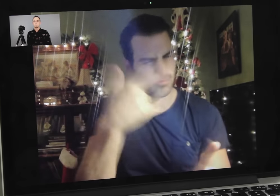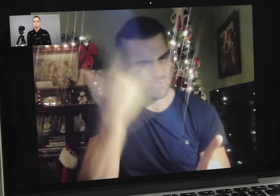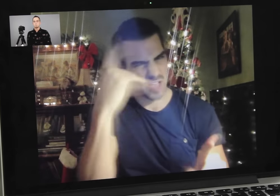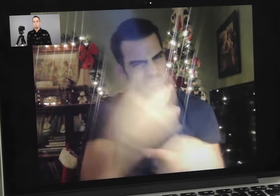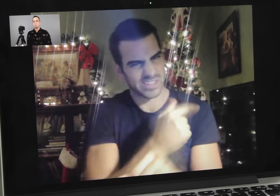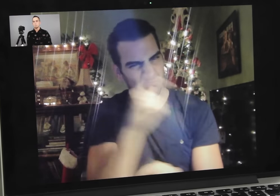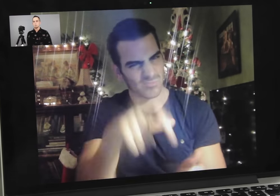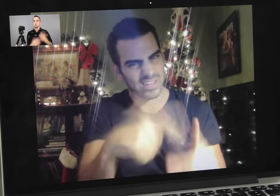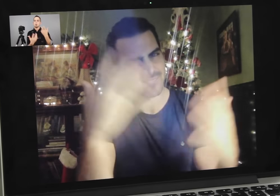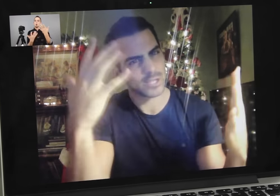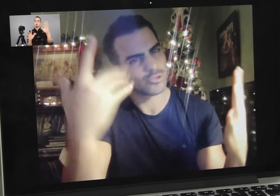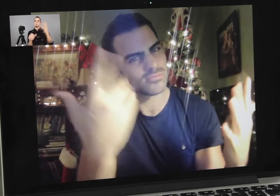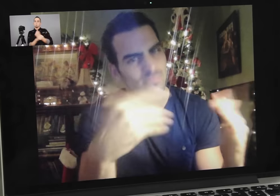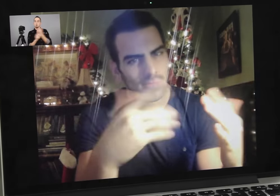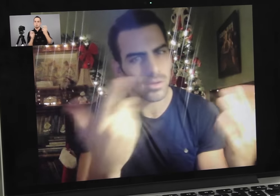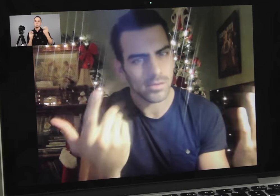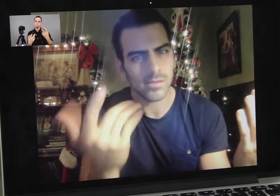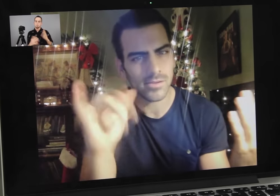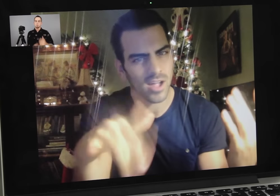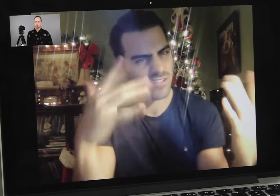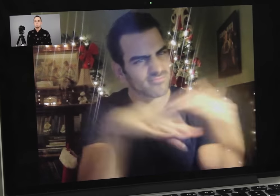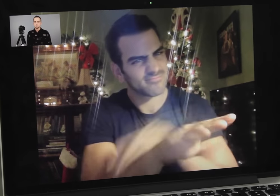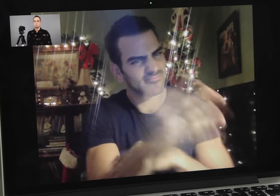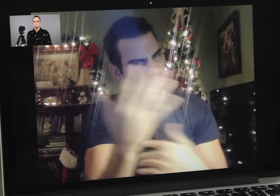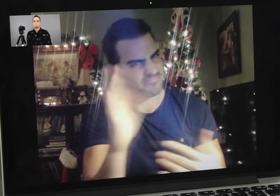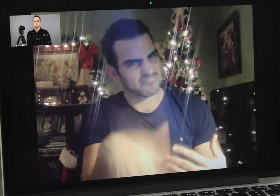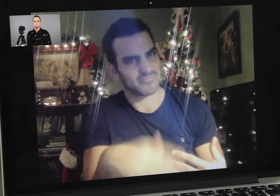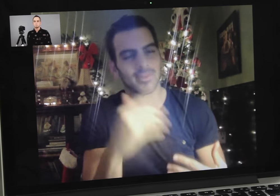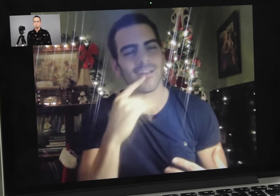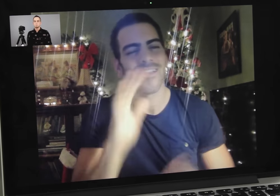"Why should the Deaf person also win? The person's already in the show!"